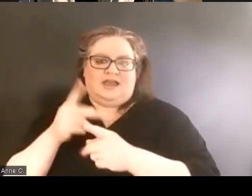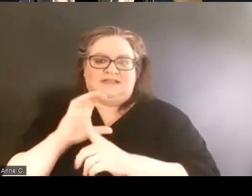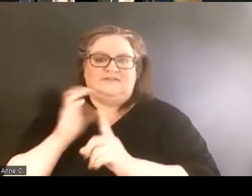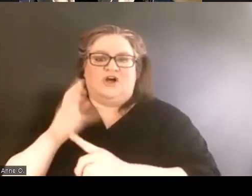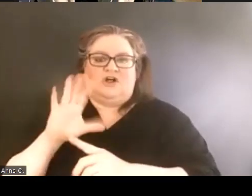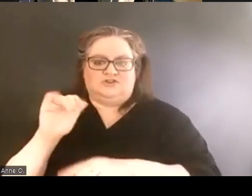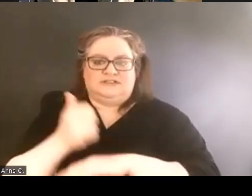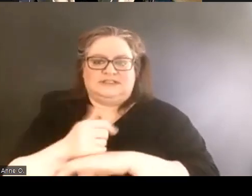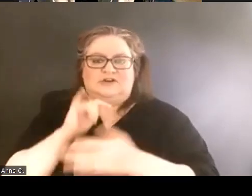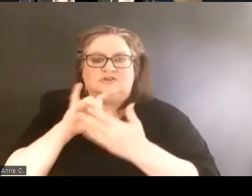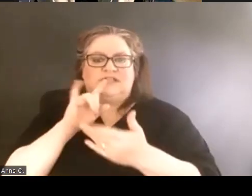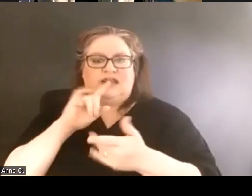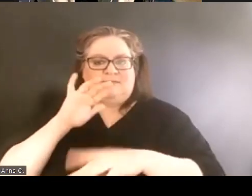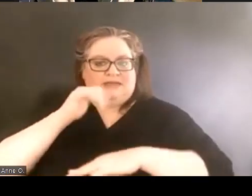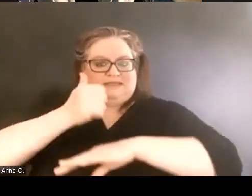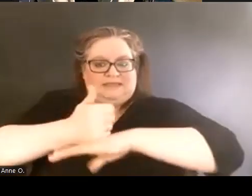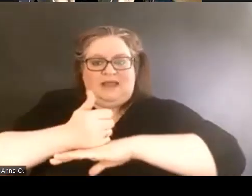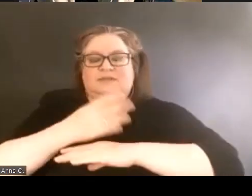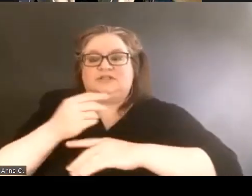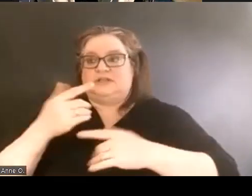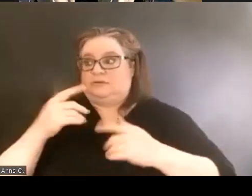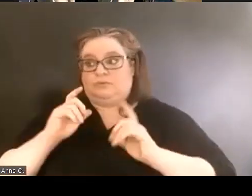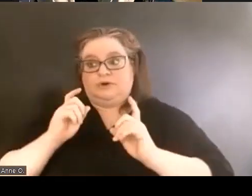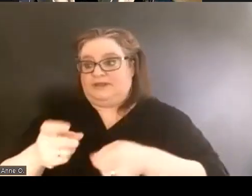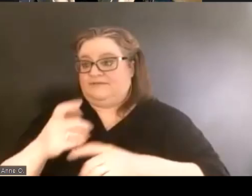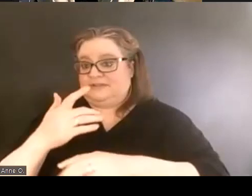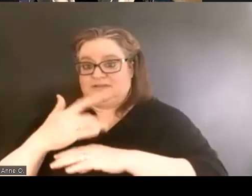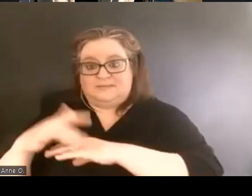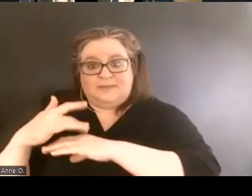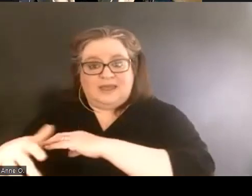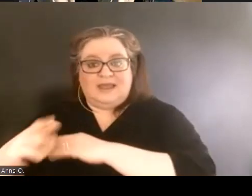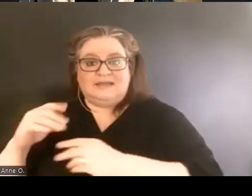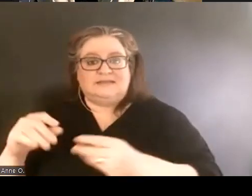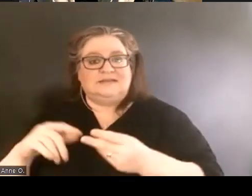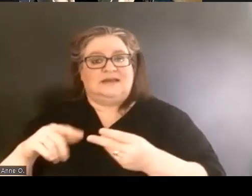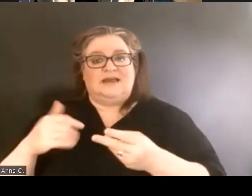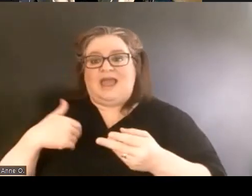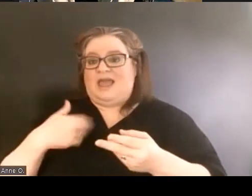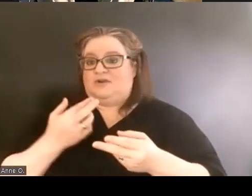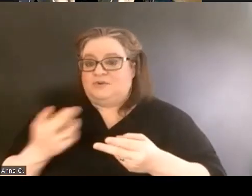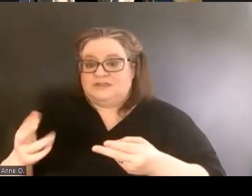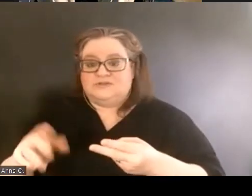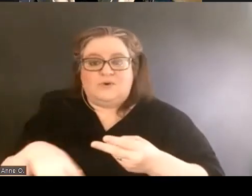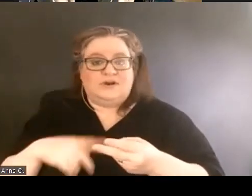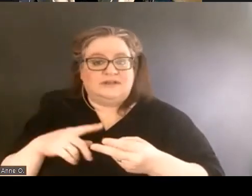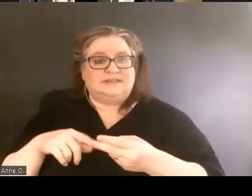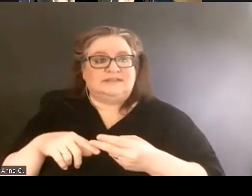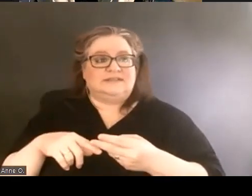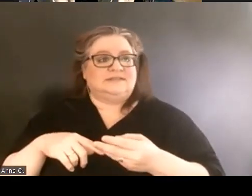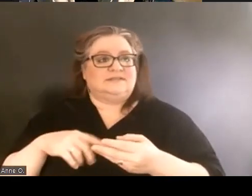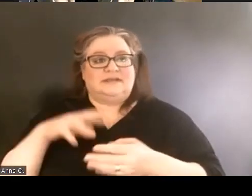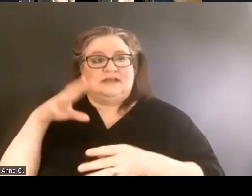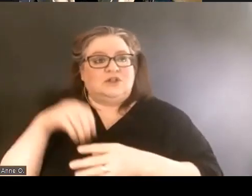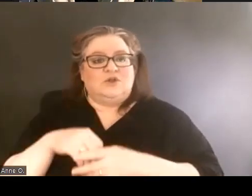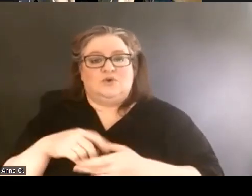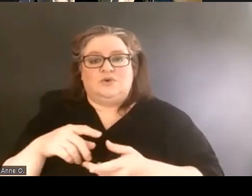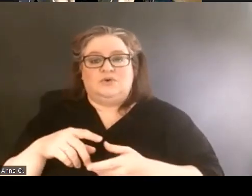and that had space and that had resources including gender equity,